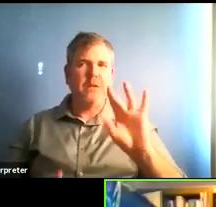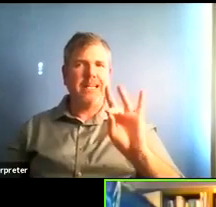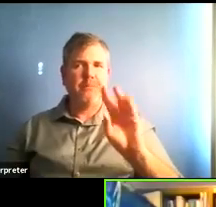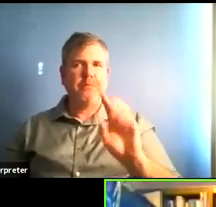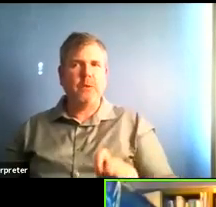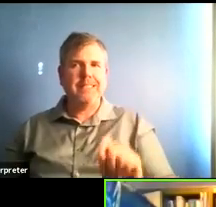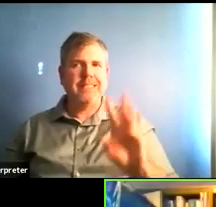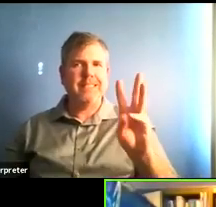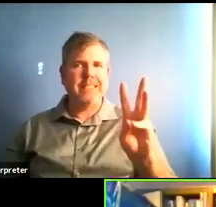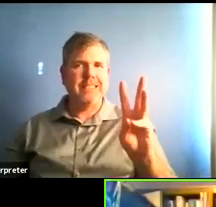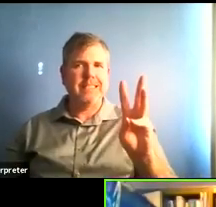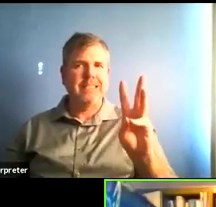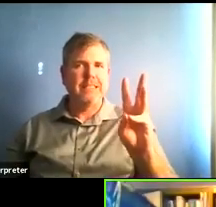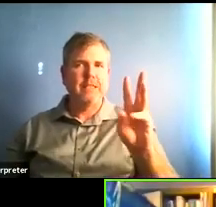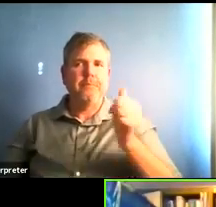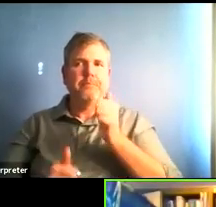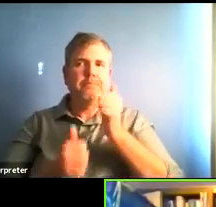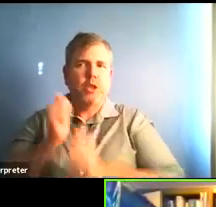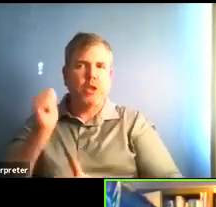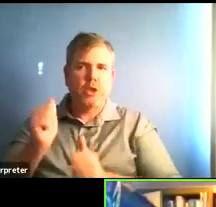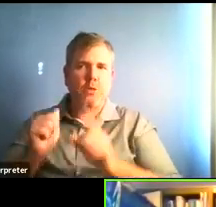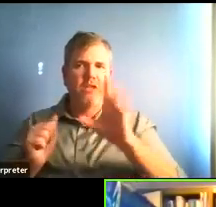But we we actually get credit for eight point three.